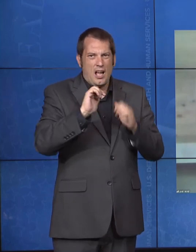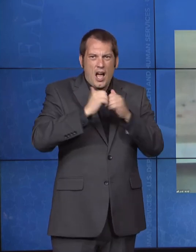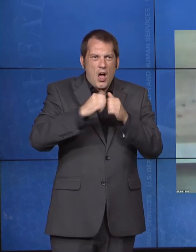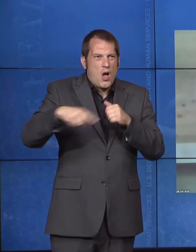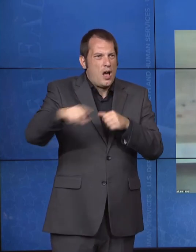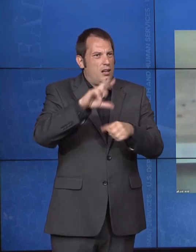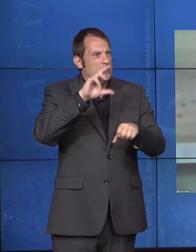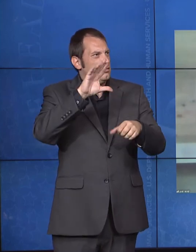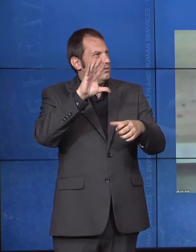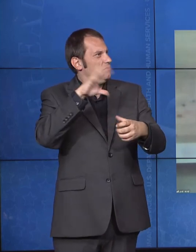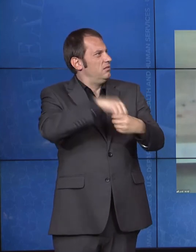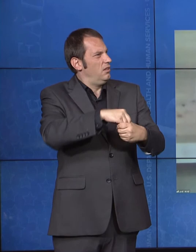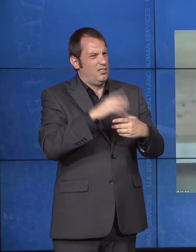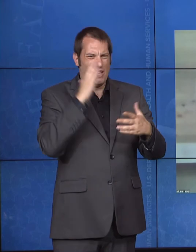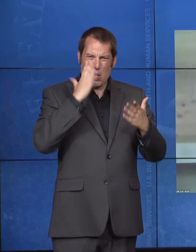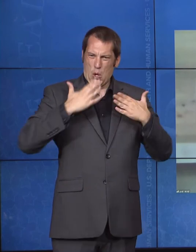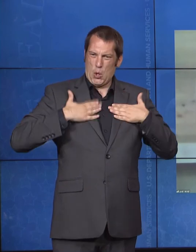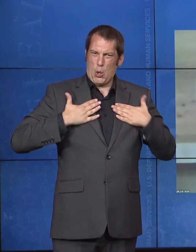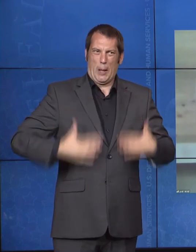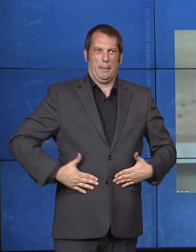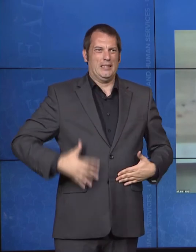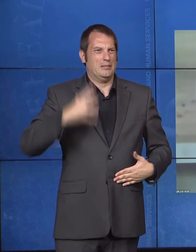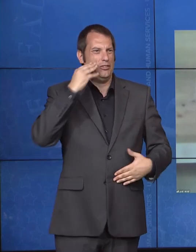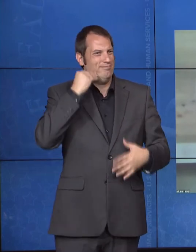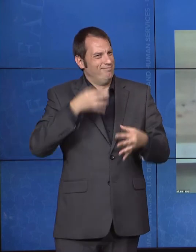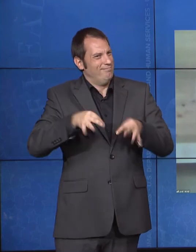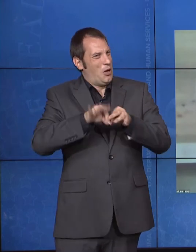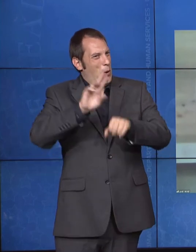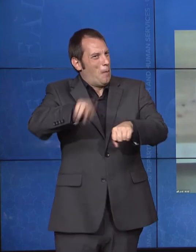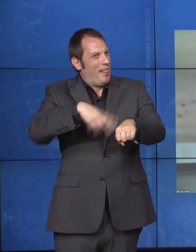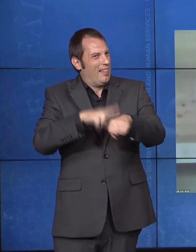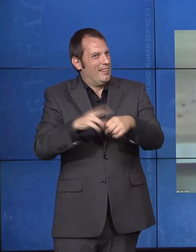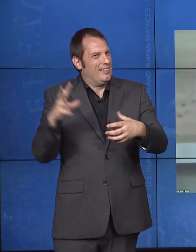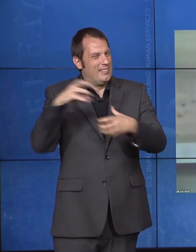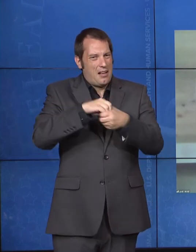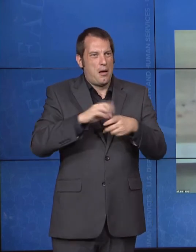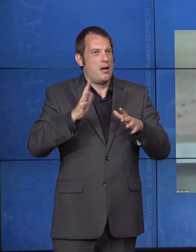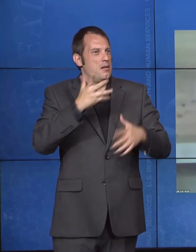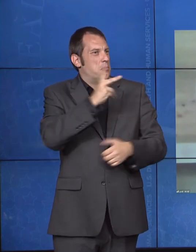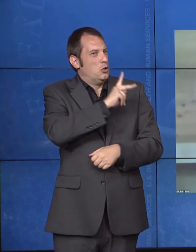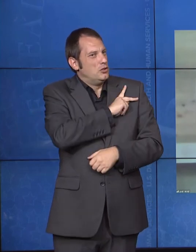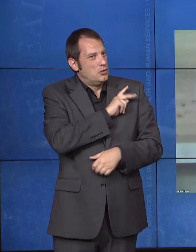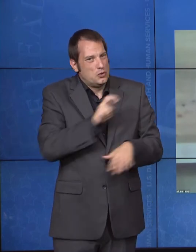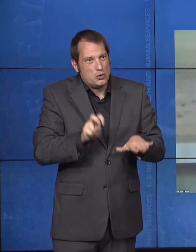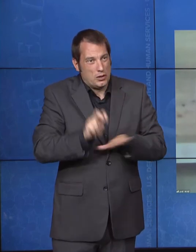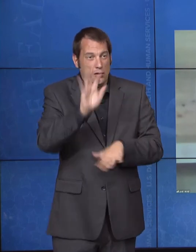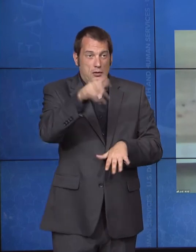journey, and I look forward to it becoming further and further embedded. And finally,